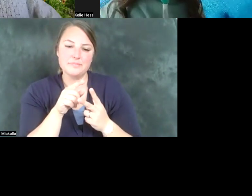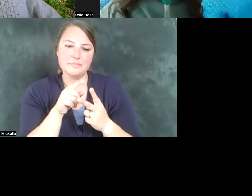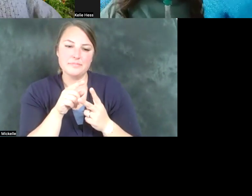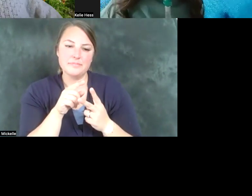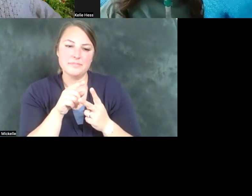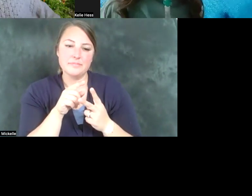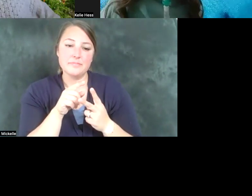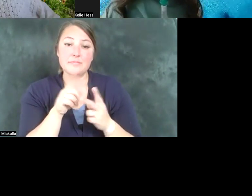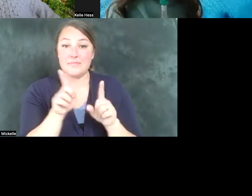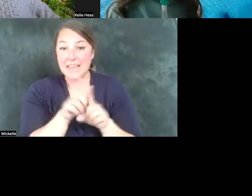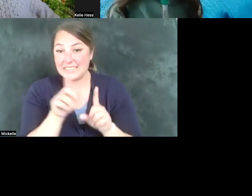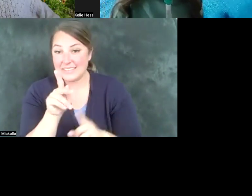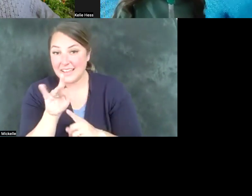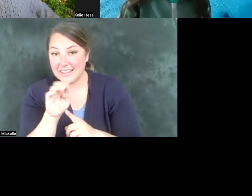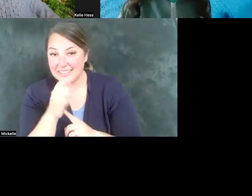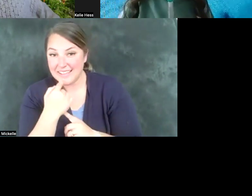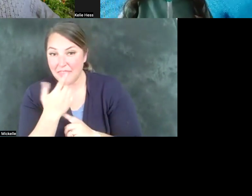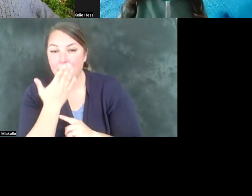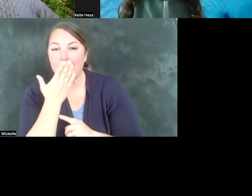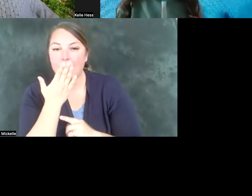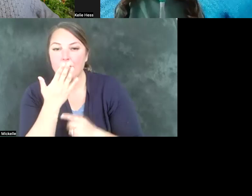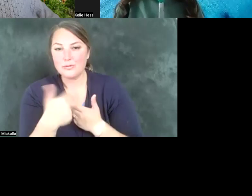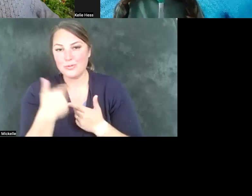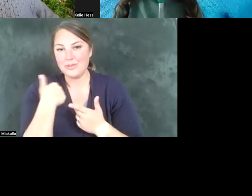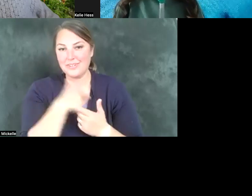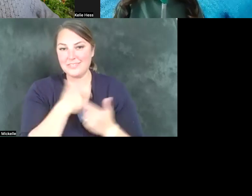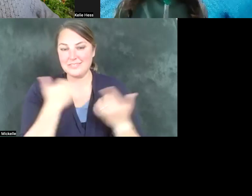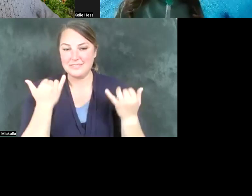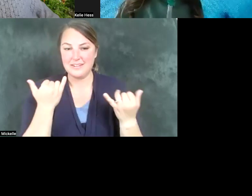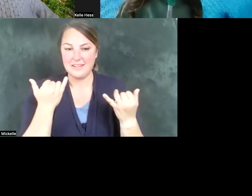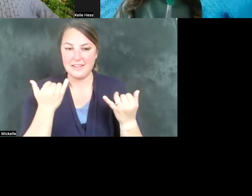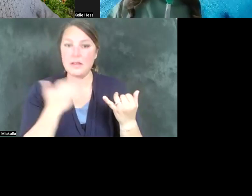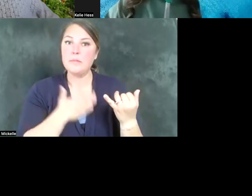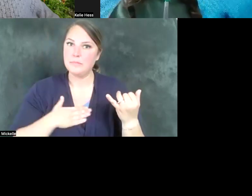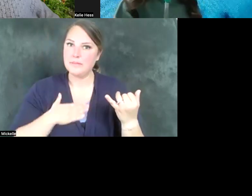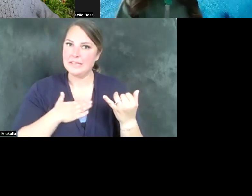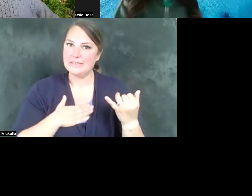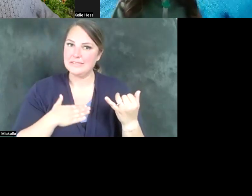as Kelie said thank you so much for joining us today and please do so again